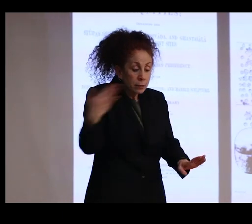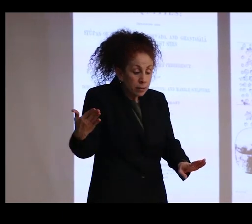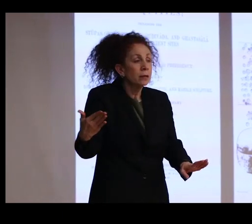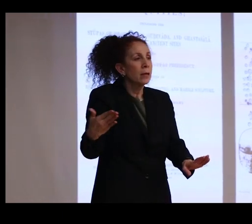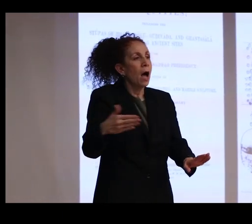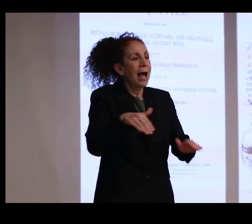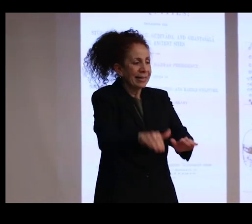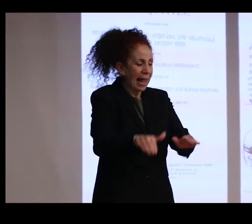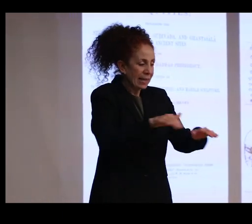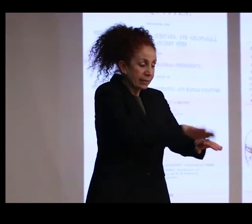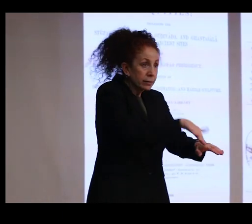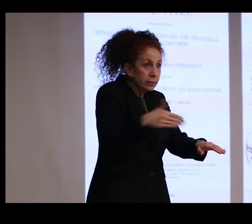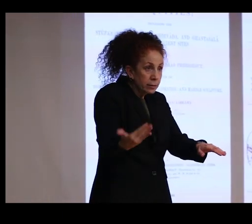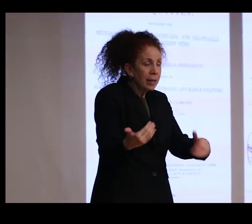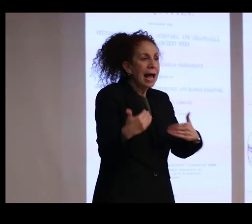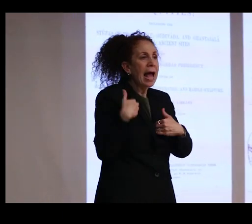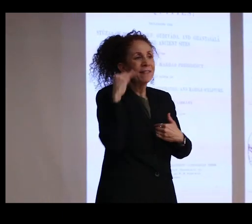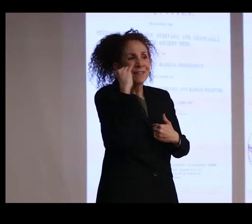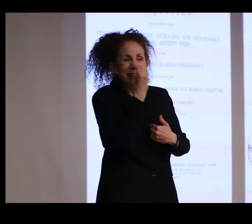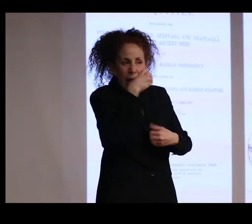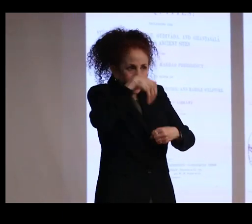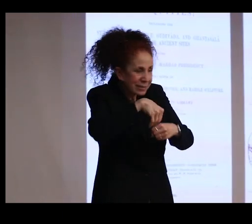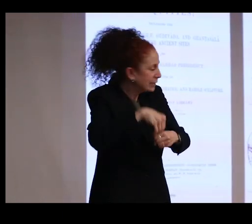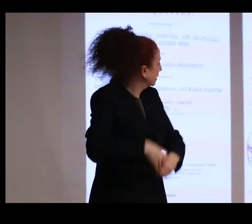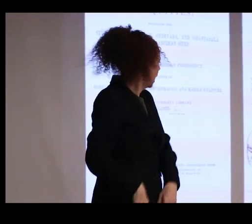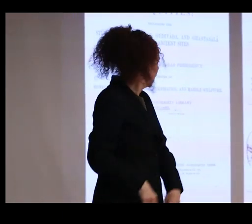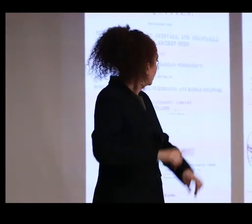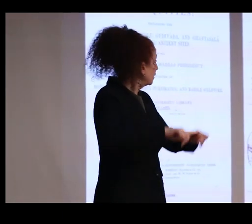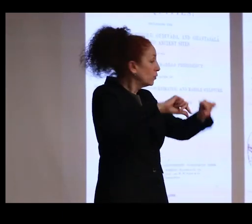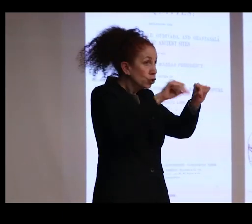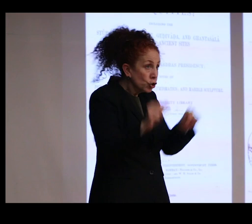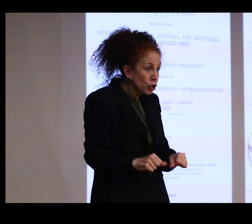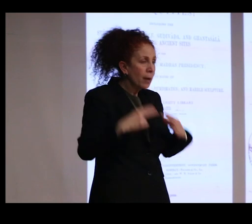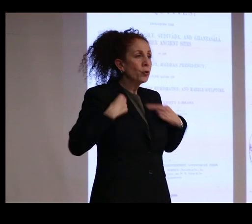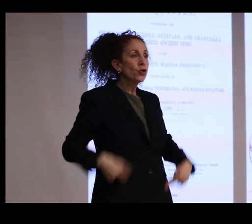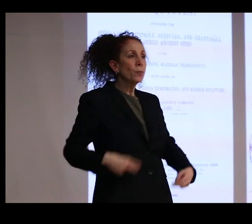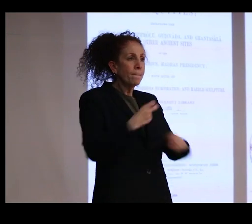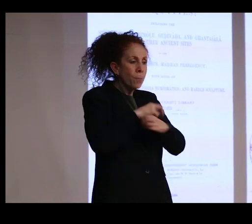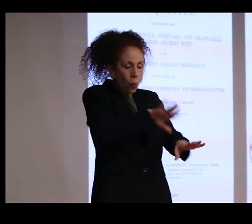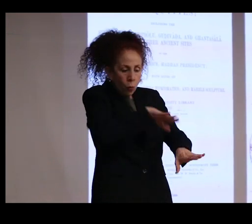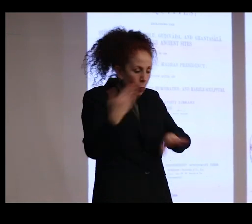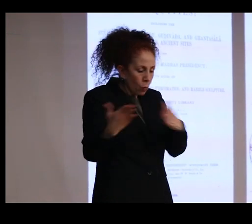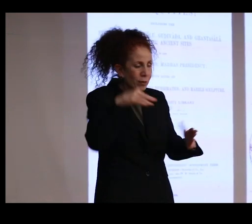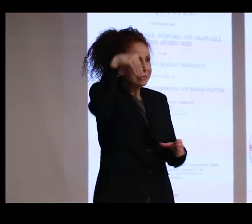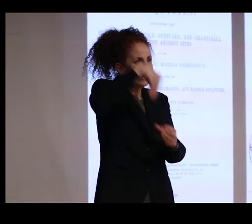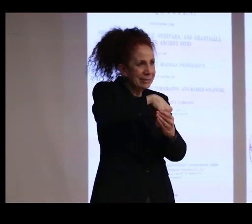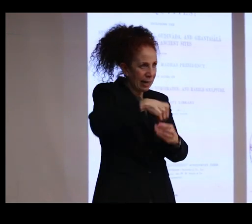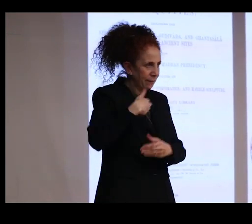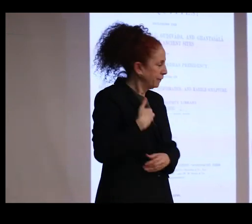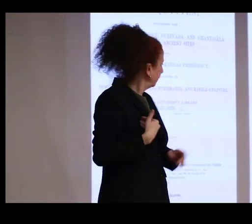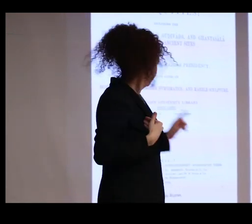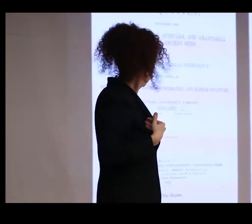a hexagon inscribed in Brahmi script, and human bones. So here are some-- these are some of the little flowers.